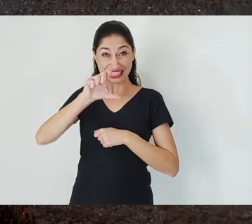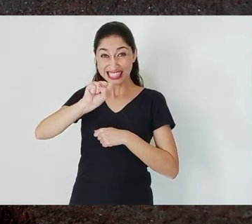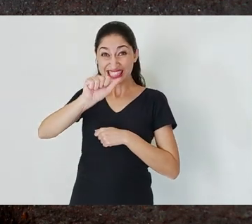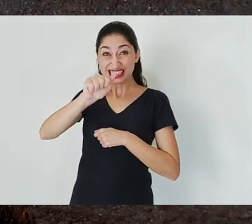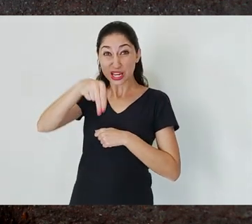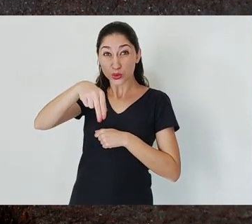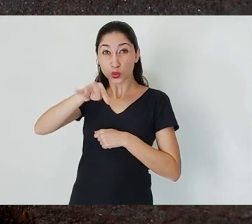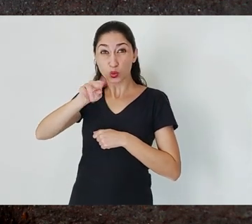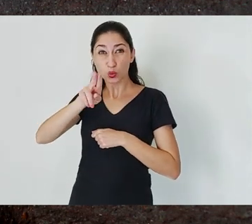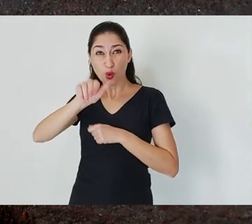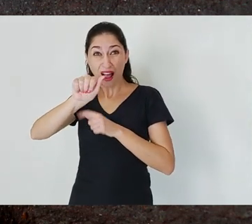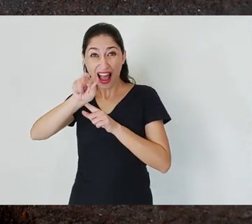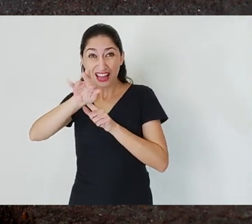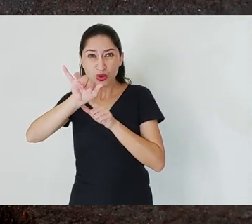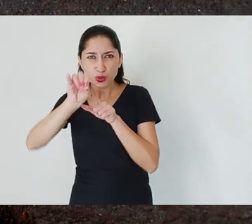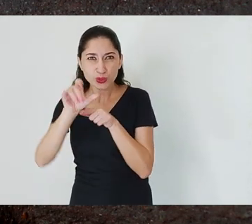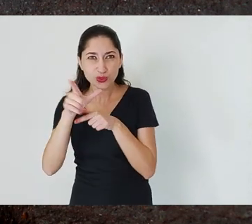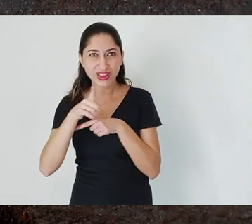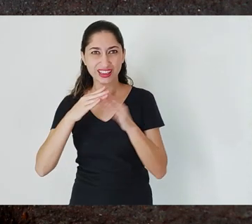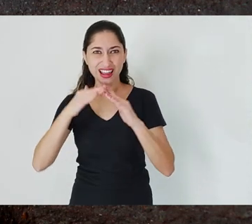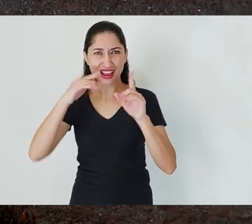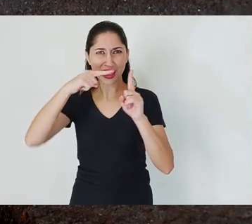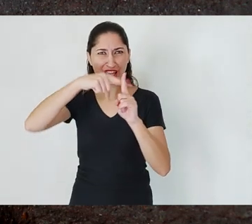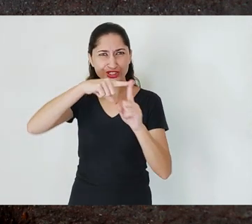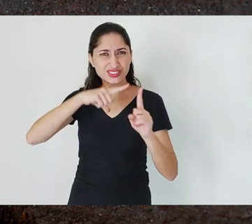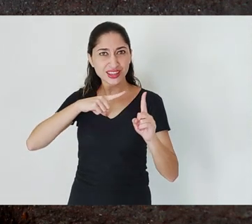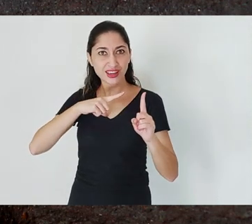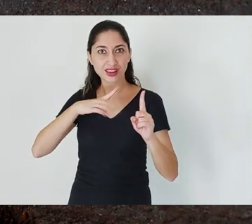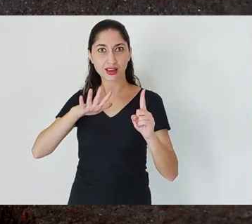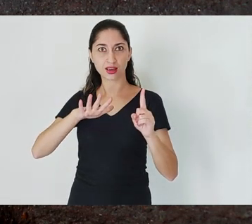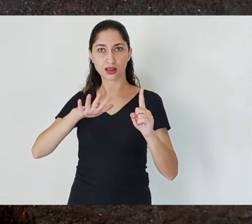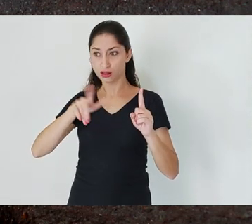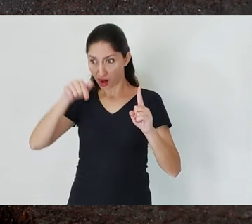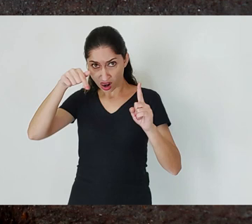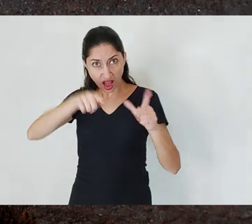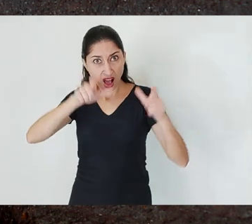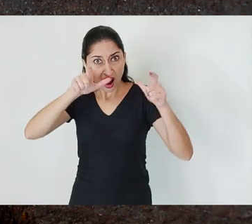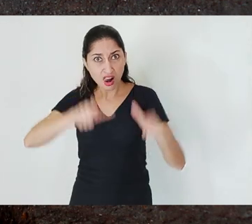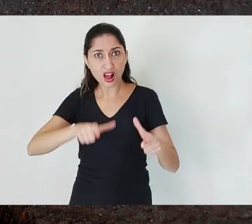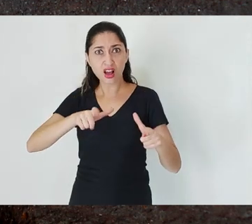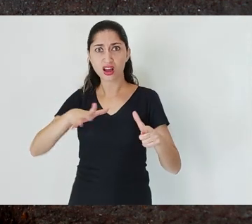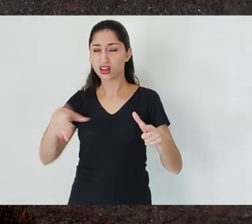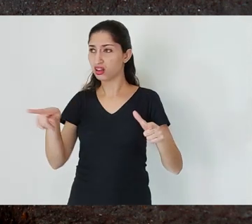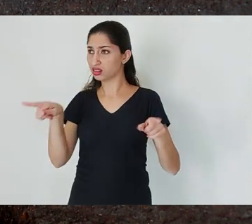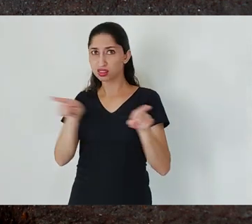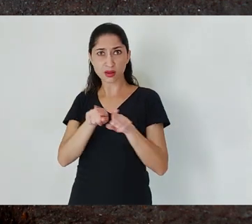a mountain range with this cultural, historical, scenic, and religious relevance can